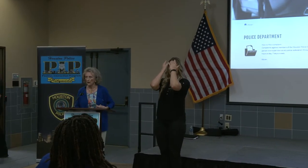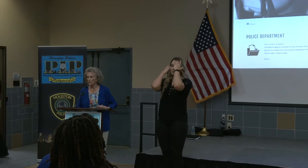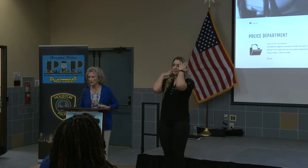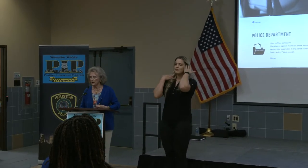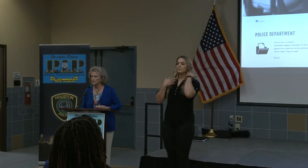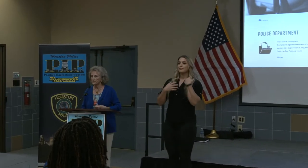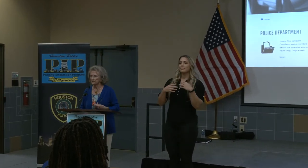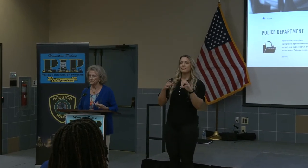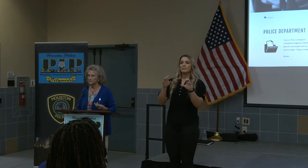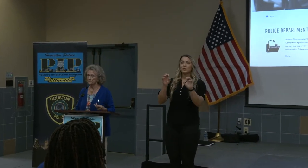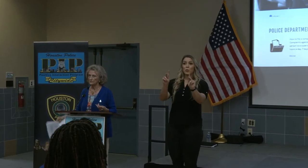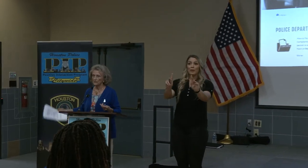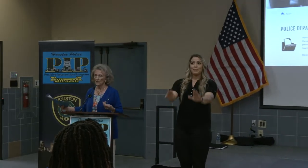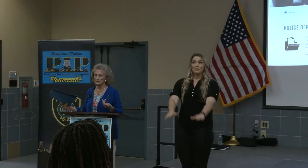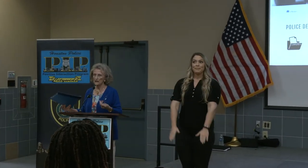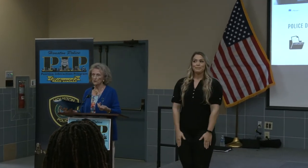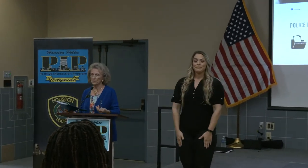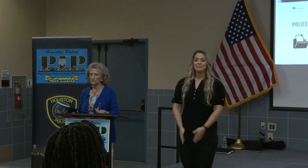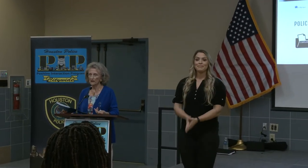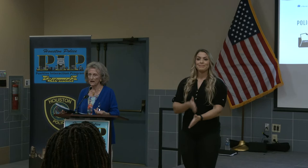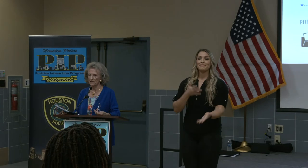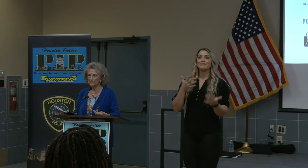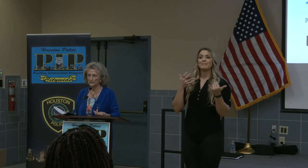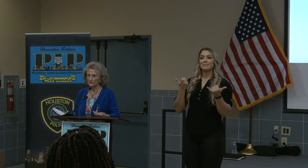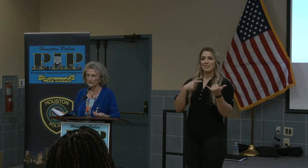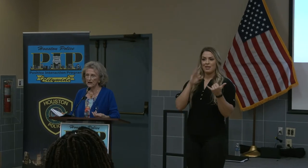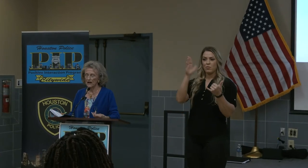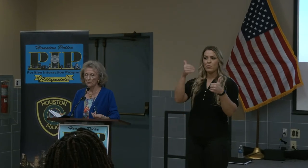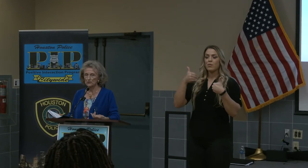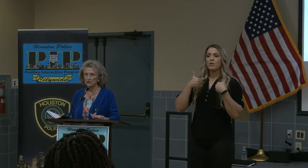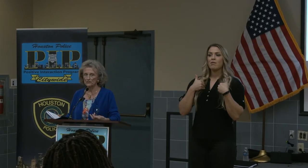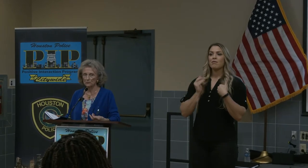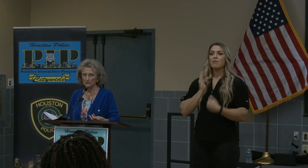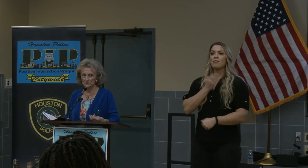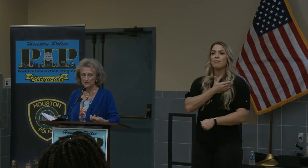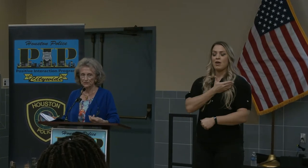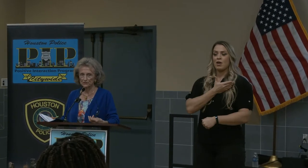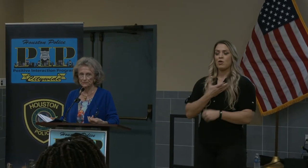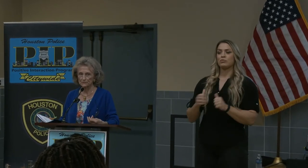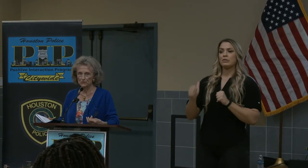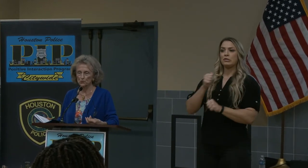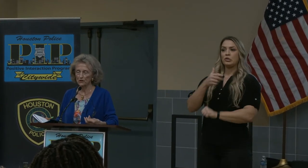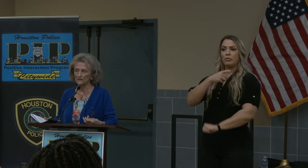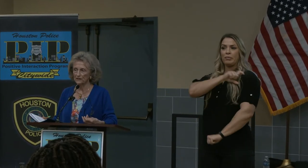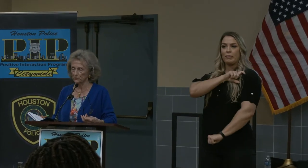Okay, now we will have our Chief of police, Troy Finner.